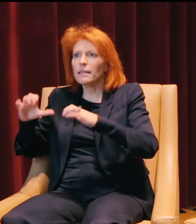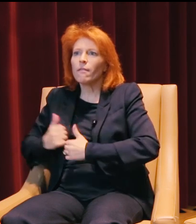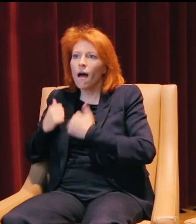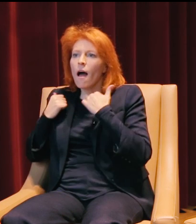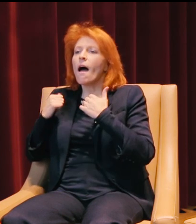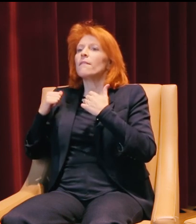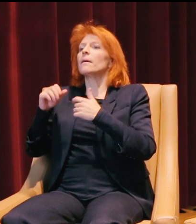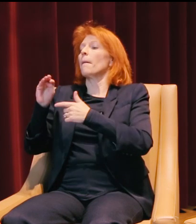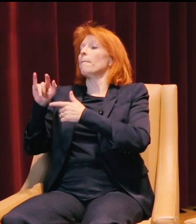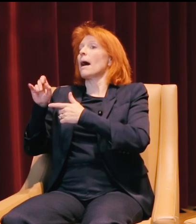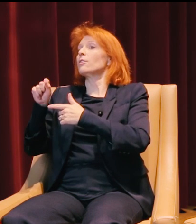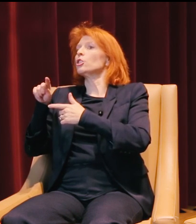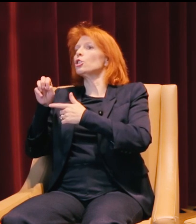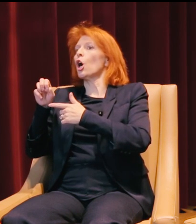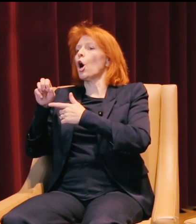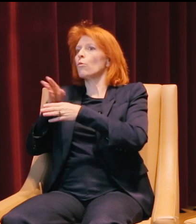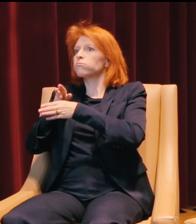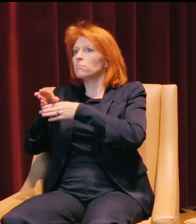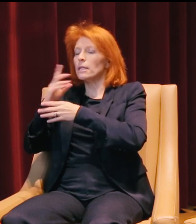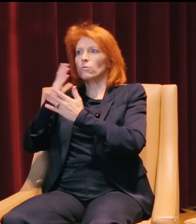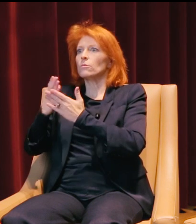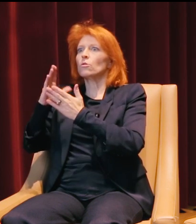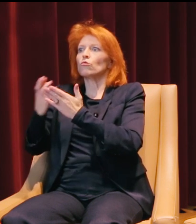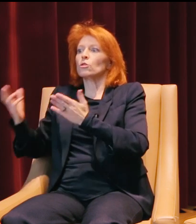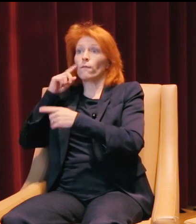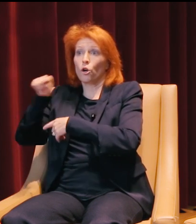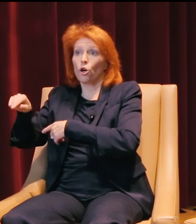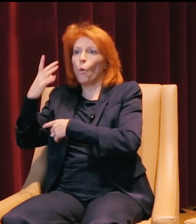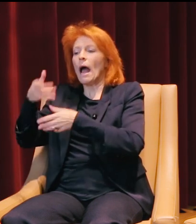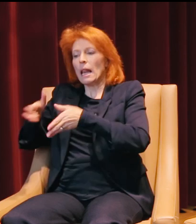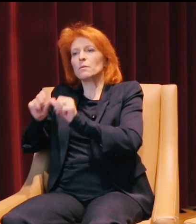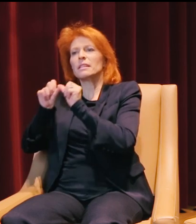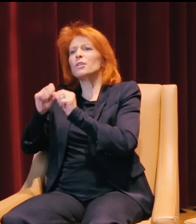And so Milestone becomes an incredible resource for her because it allows her to continue her daily life